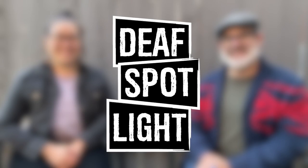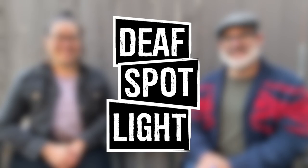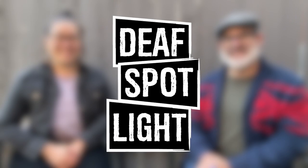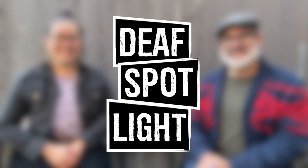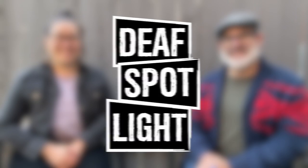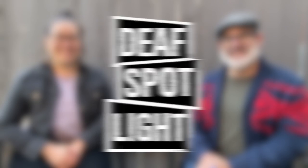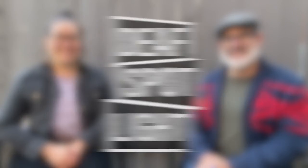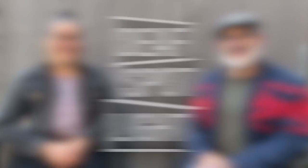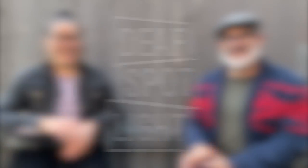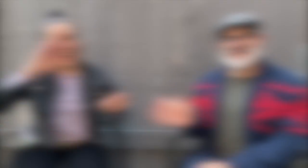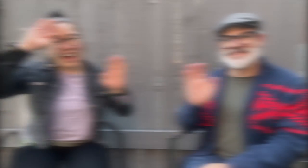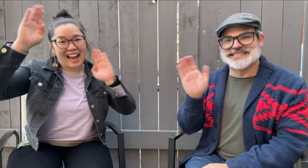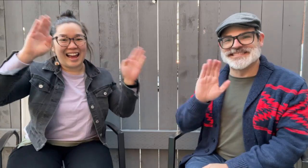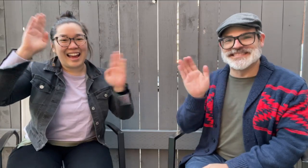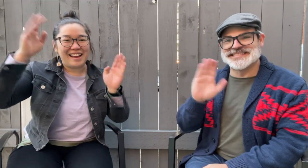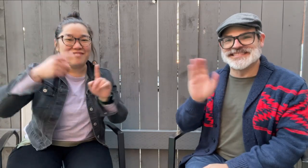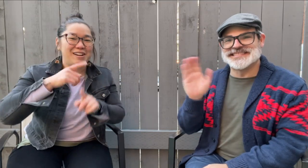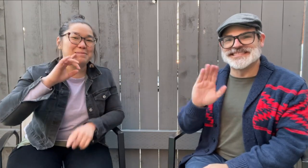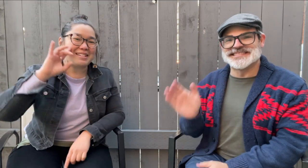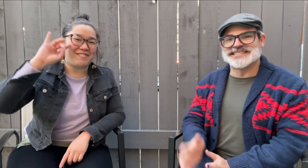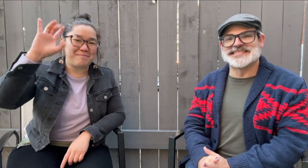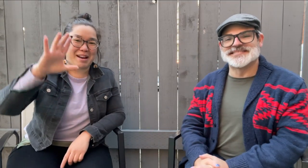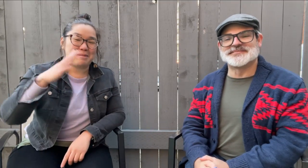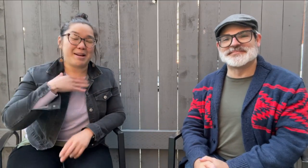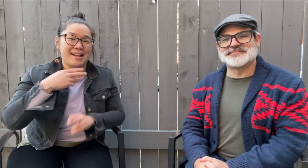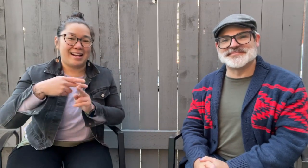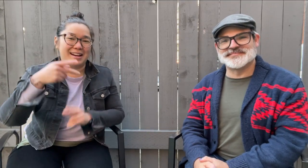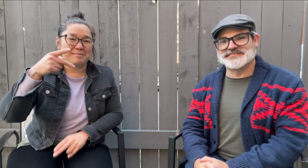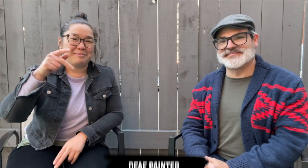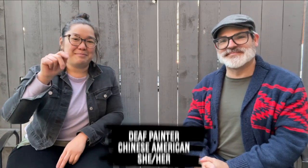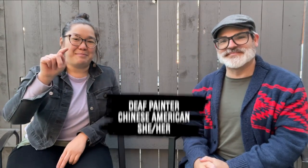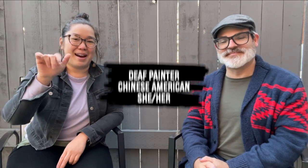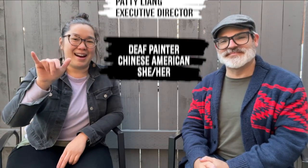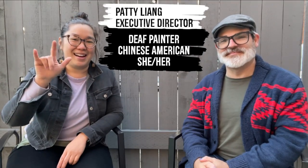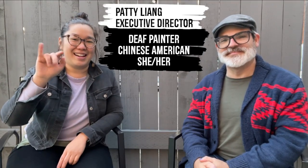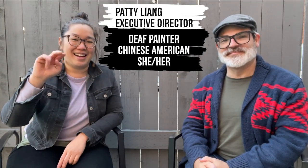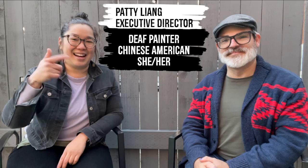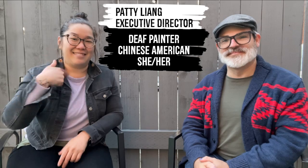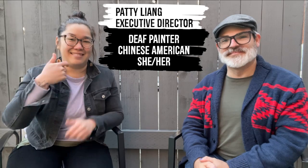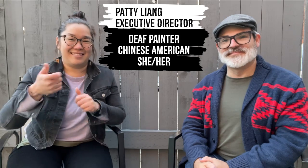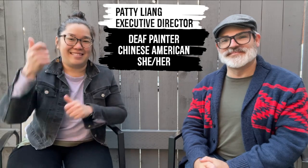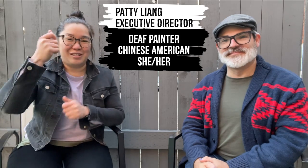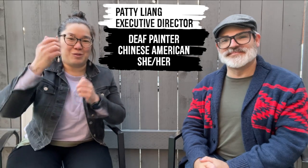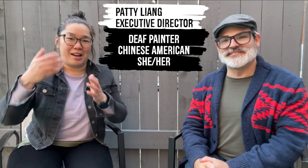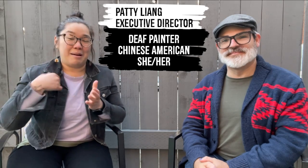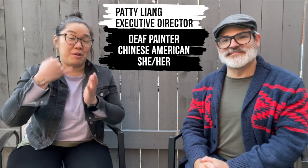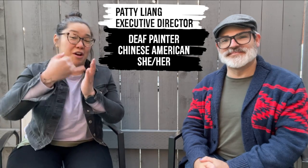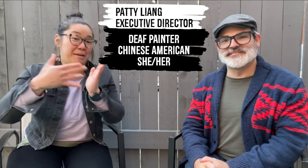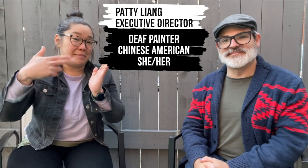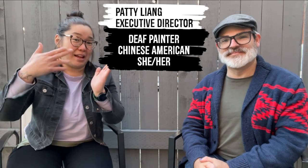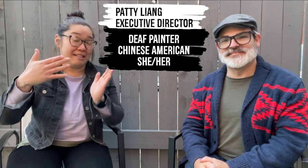[Deaf Spotlight logo] Hello from Deaf Spotlight! My name is Patty Liang, Executive Director. I am a painter.